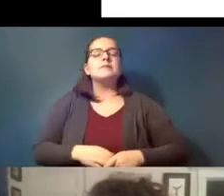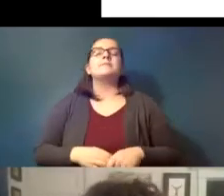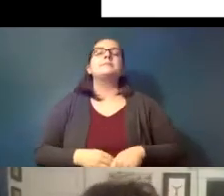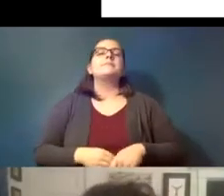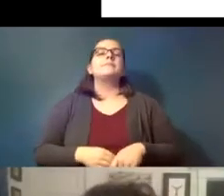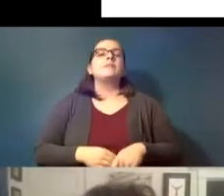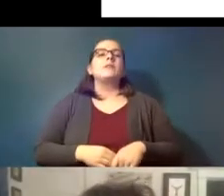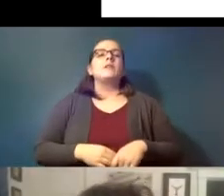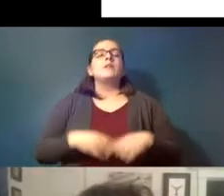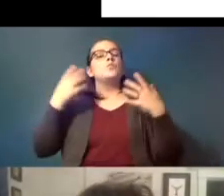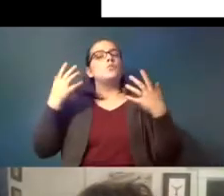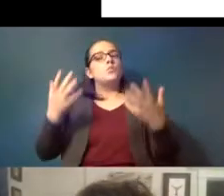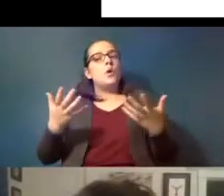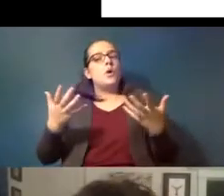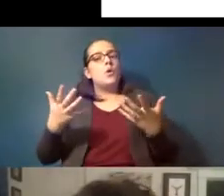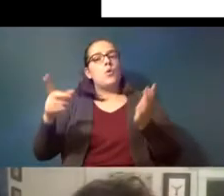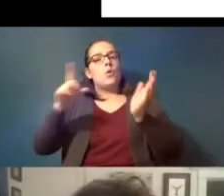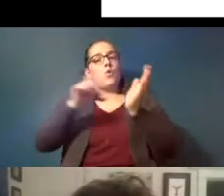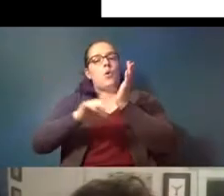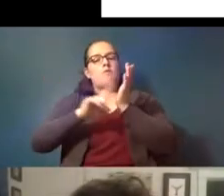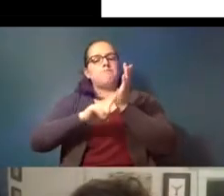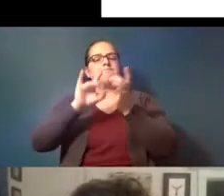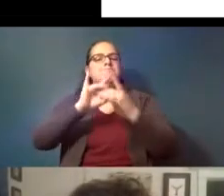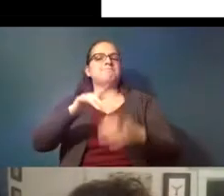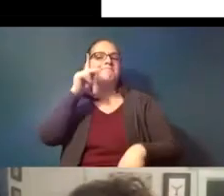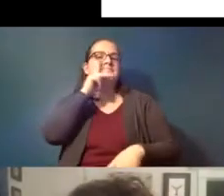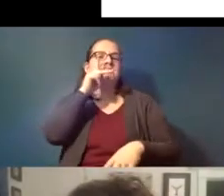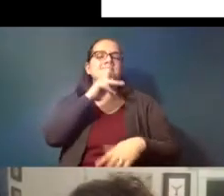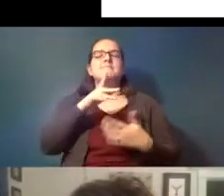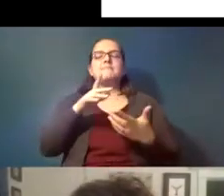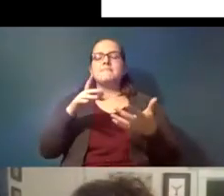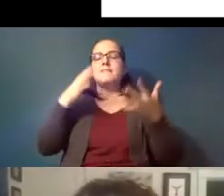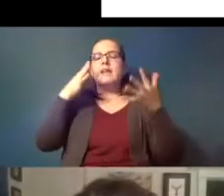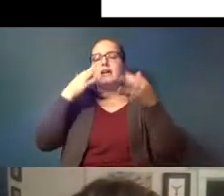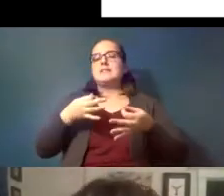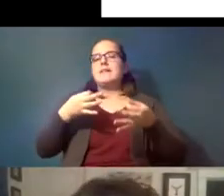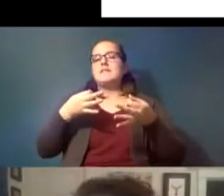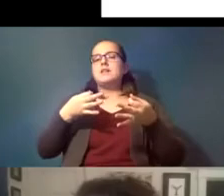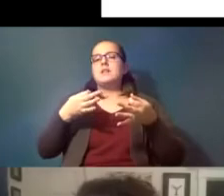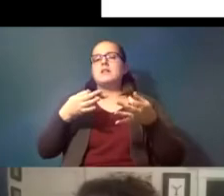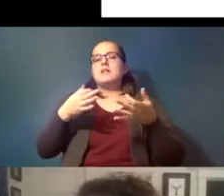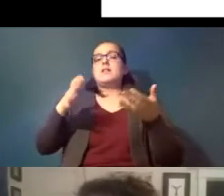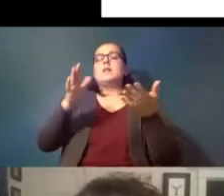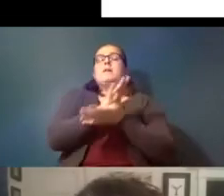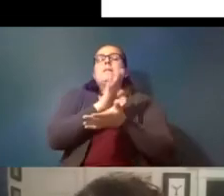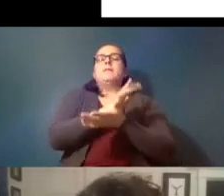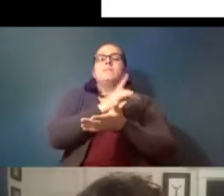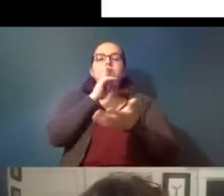so research on plastics is is definitely the the papers are definitely growing exponentially as